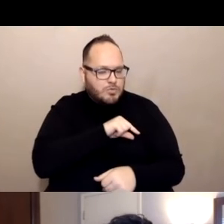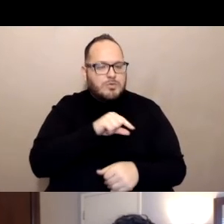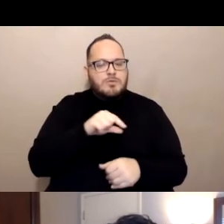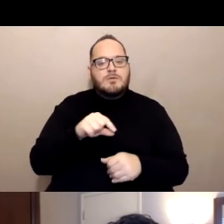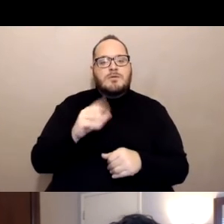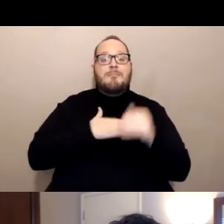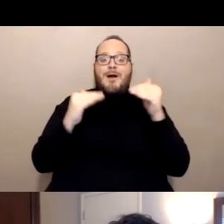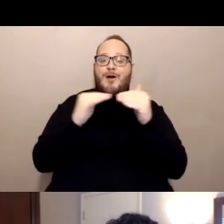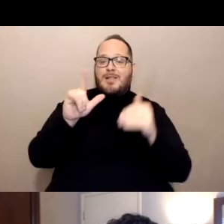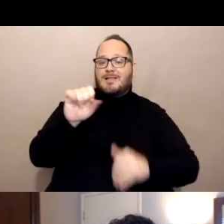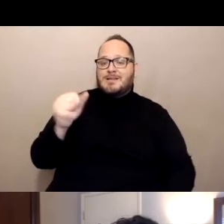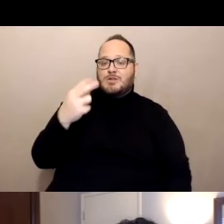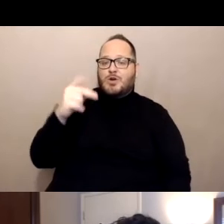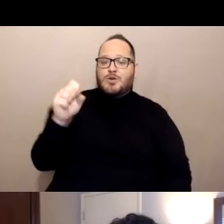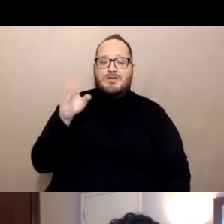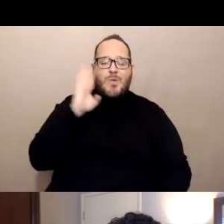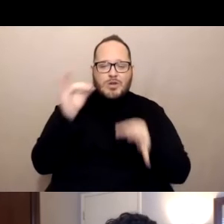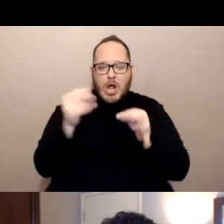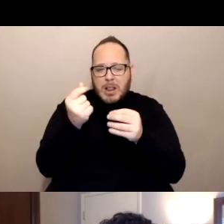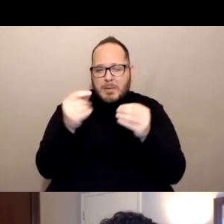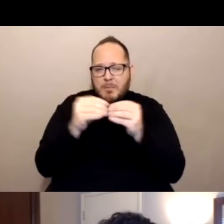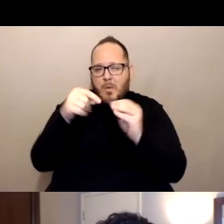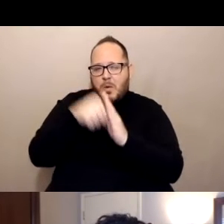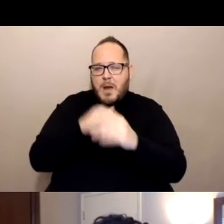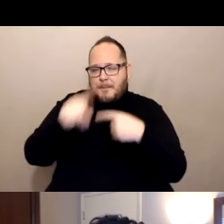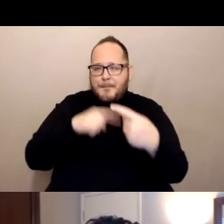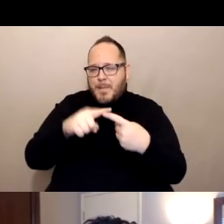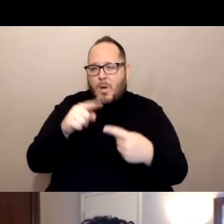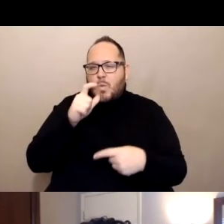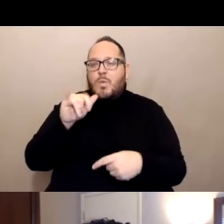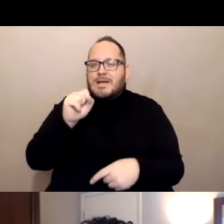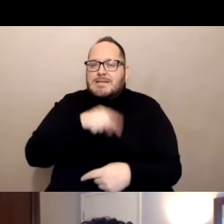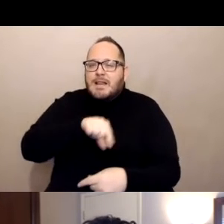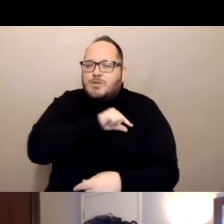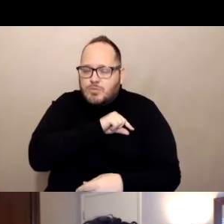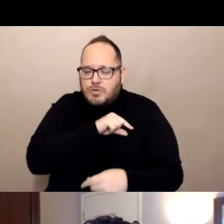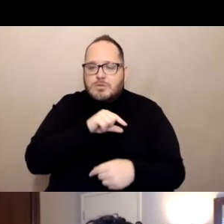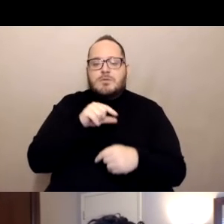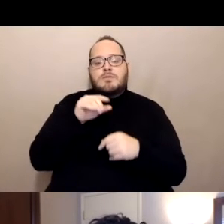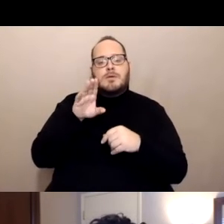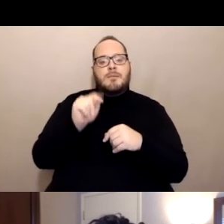just in a little bit more specifically about eligibility but these are the five main areas in California.